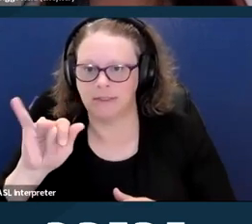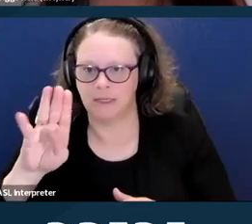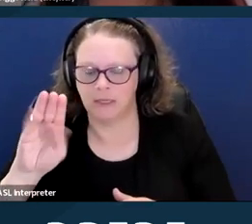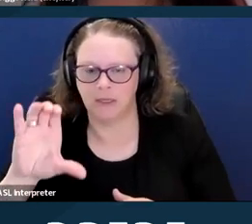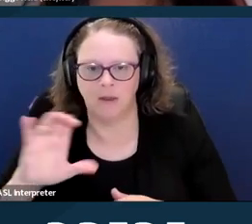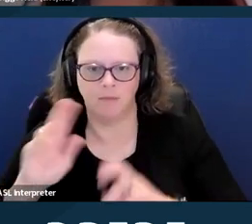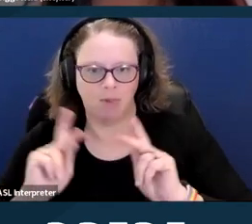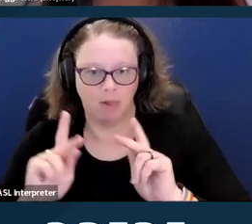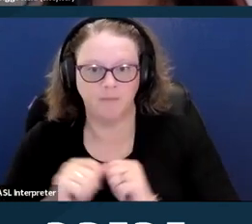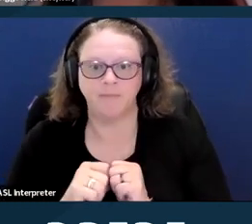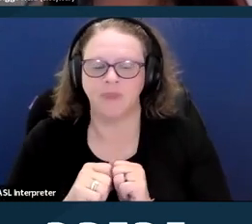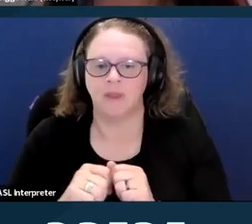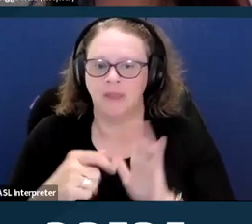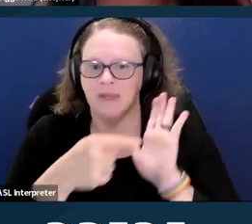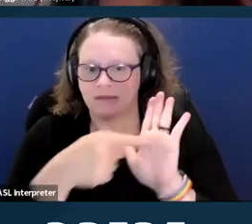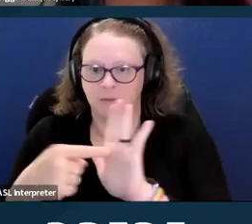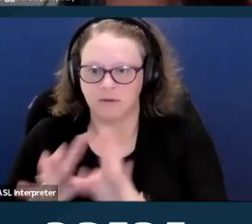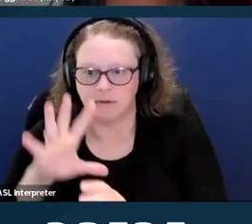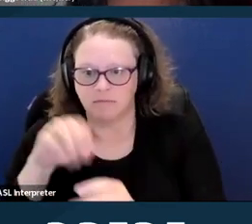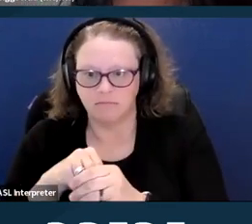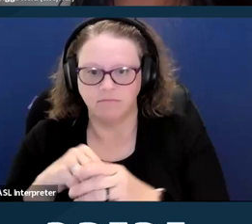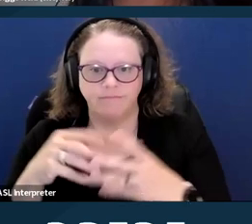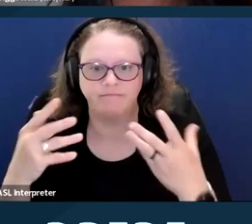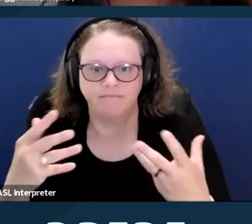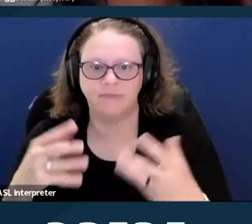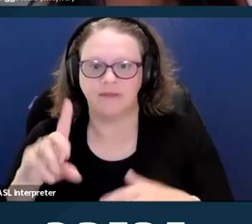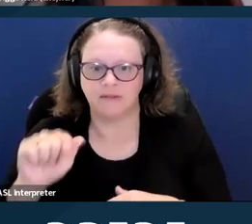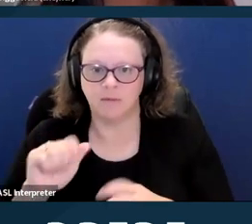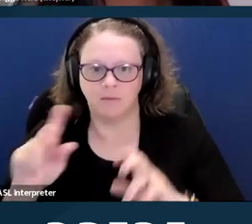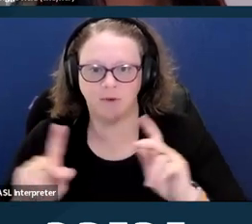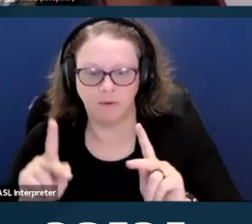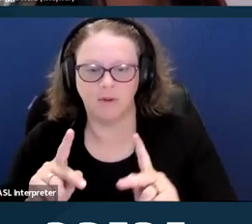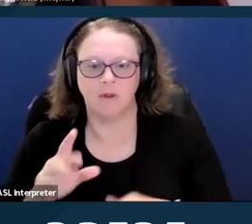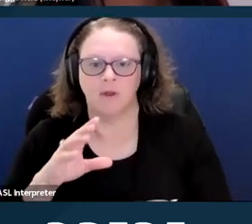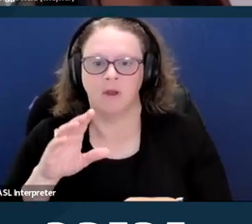In advocacy spaces, I know that Women Enabled and DREDF, we use the terms interchangeably